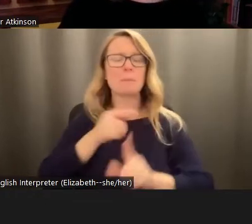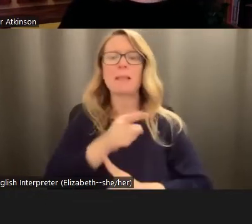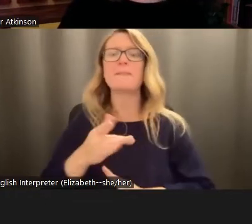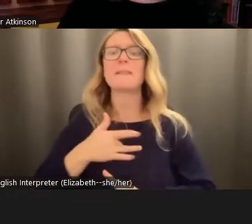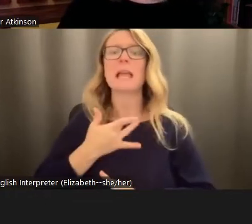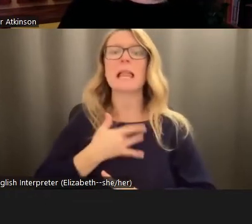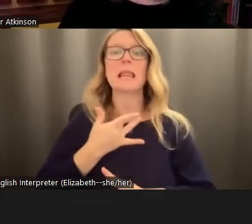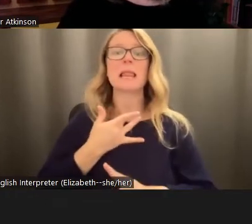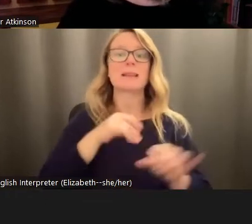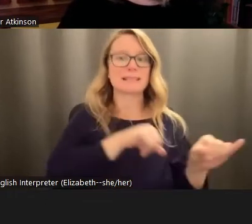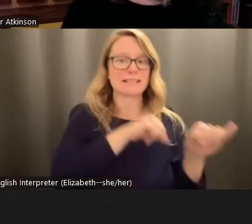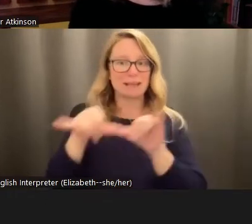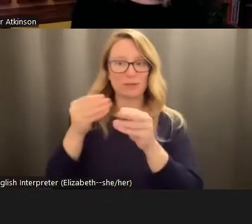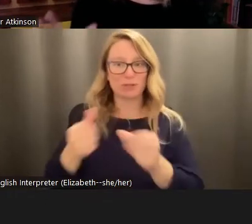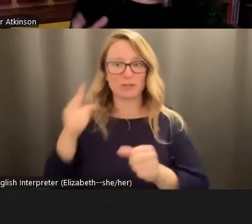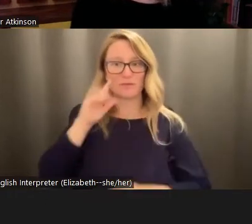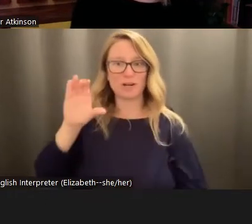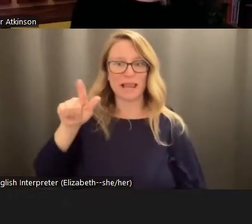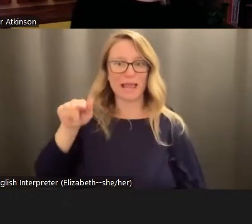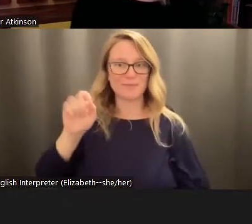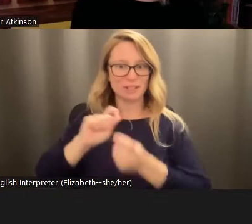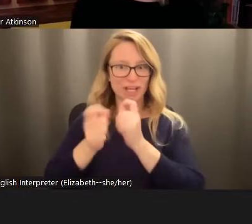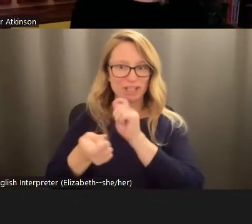solution to climate change, that both of them boil down to